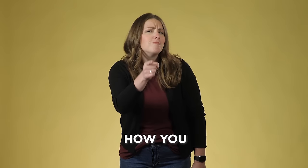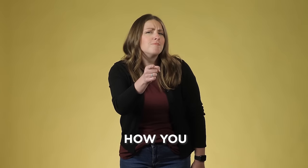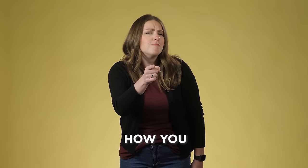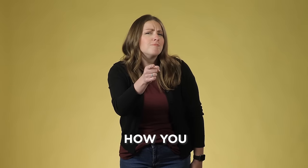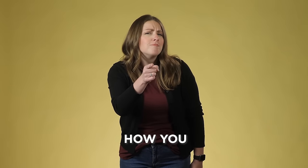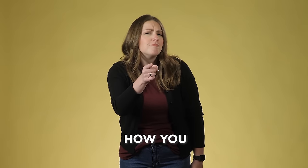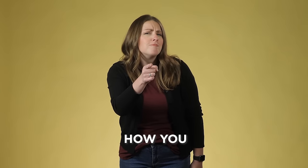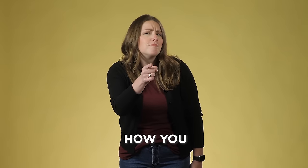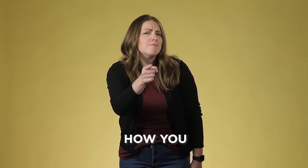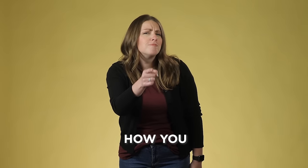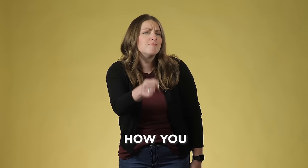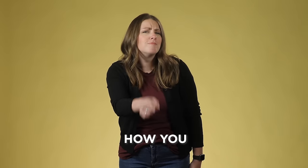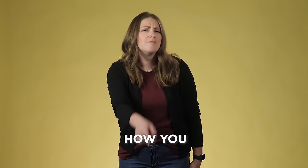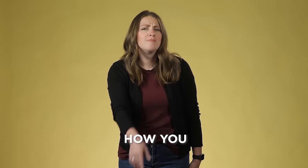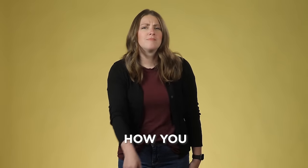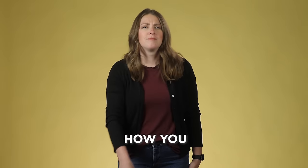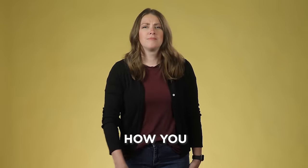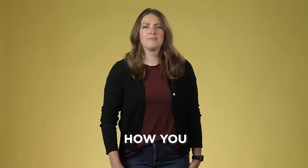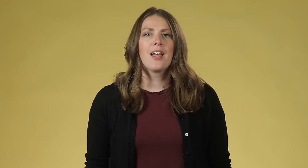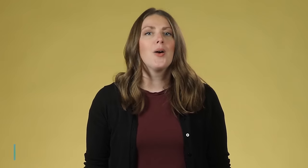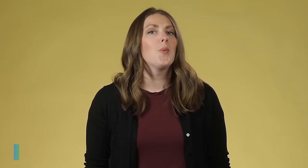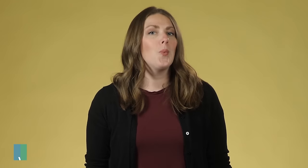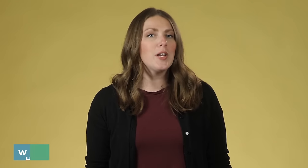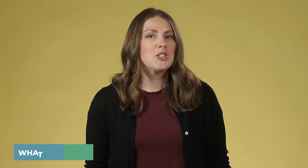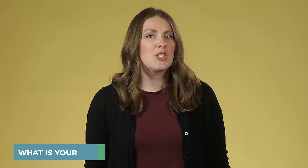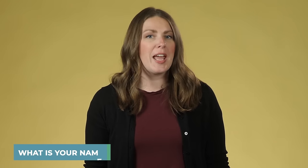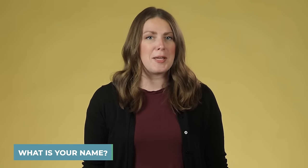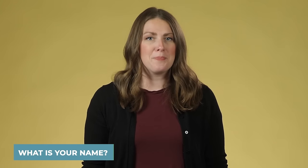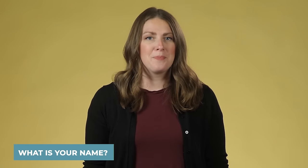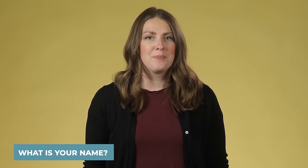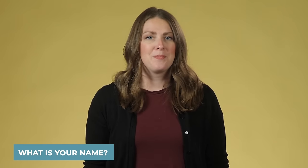Are you hearing? 'You hearing you?'